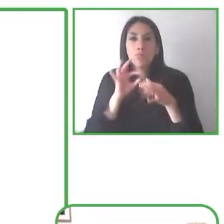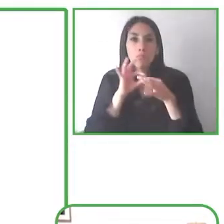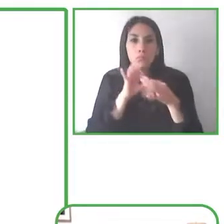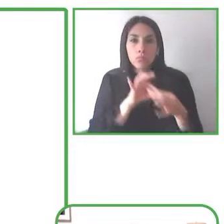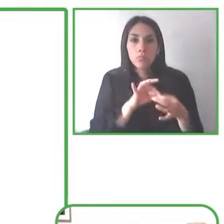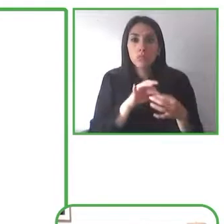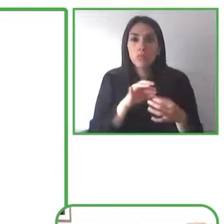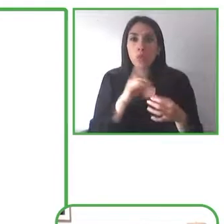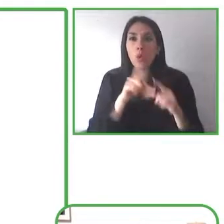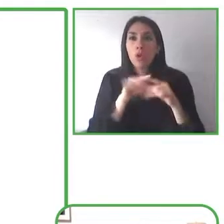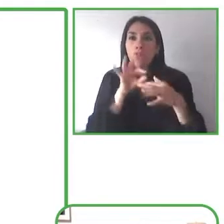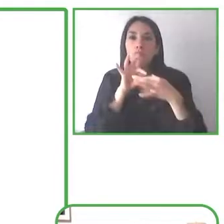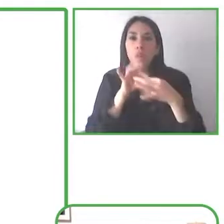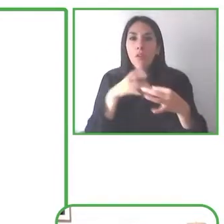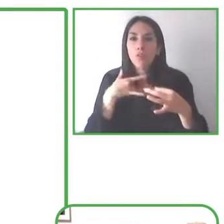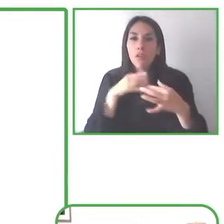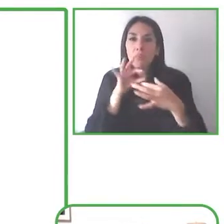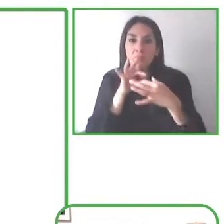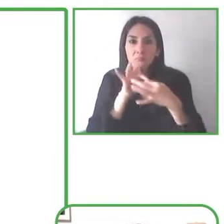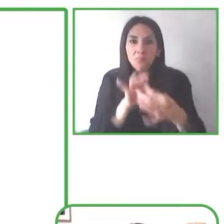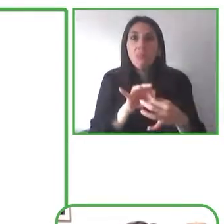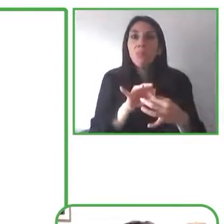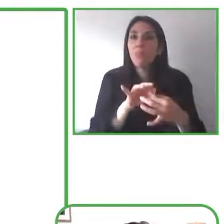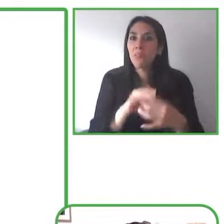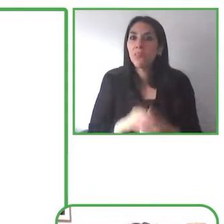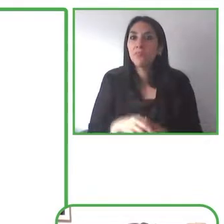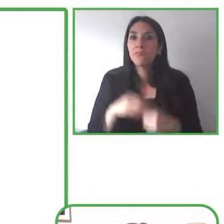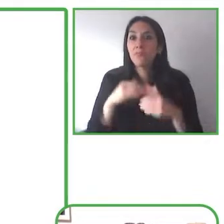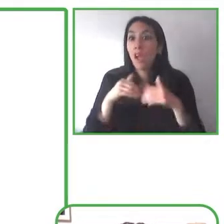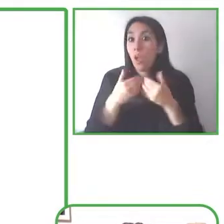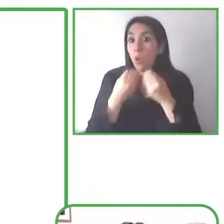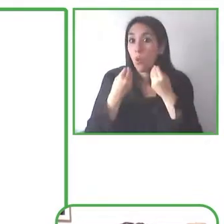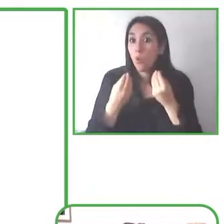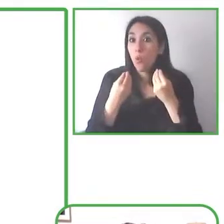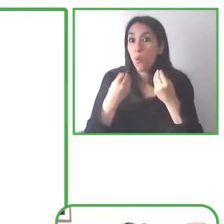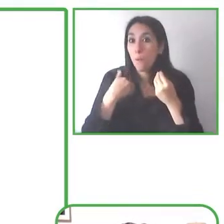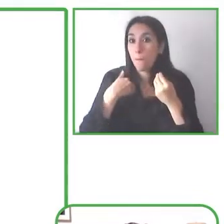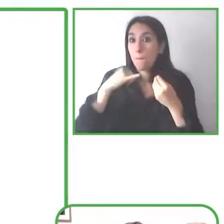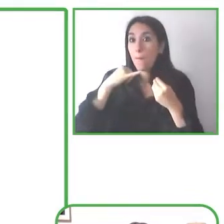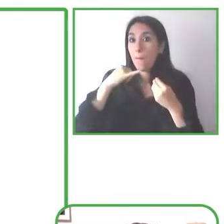visual condition that impacts my central vision so anything that I look directly at is largely